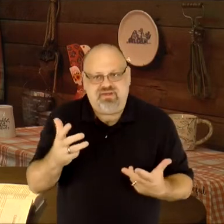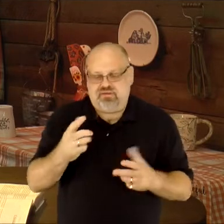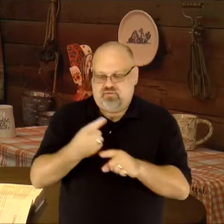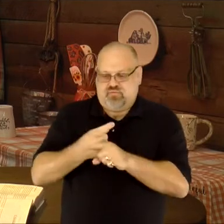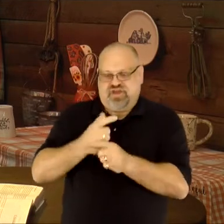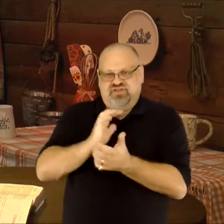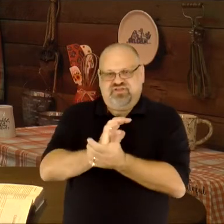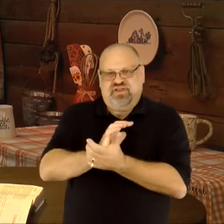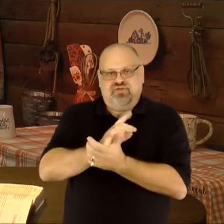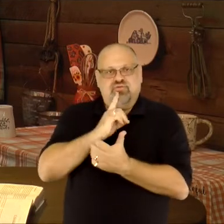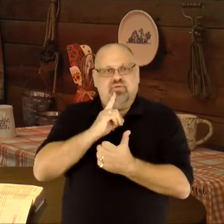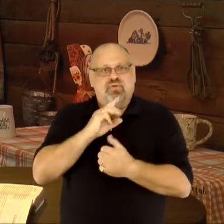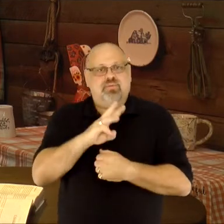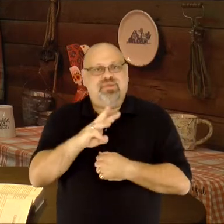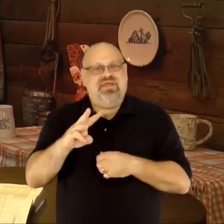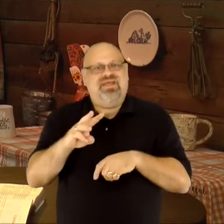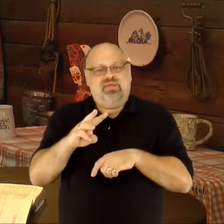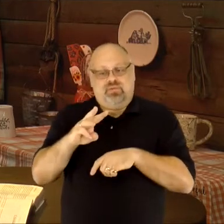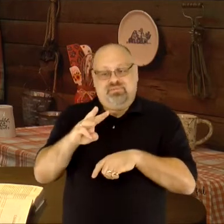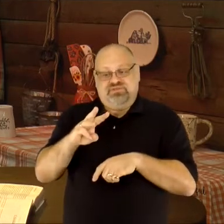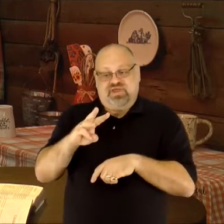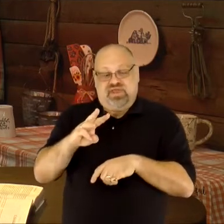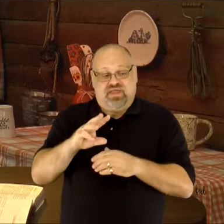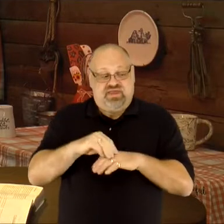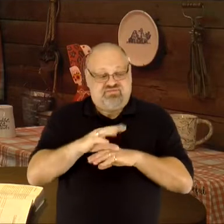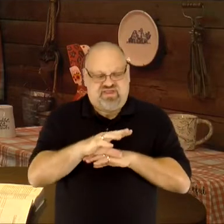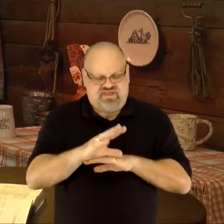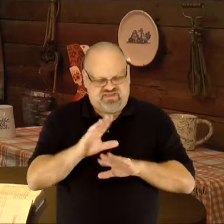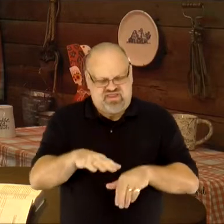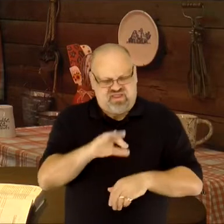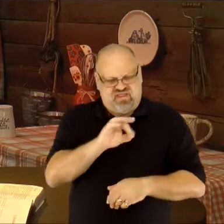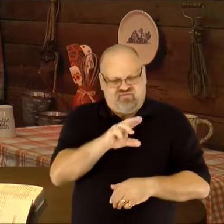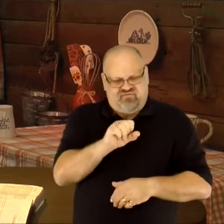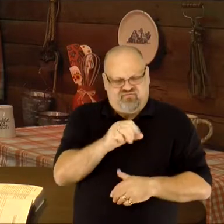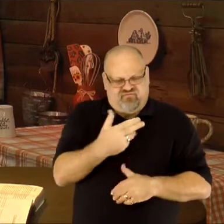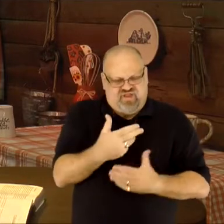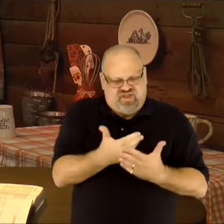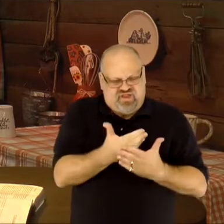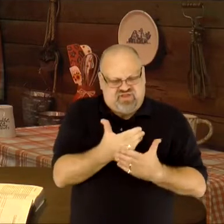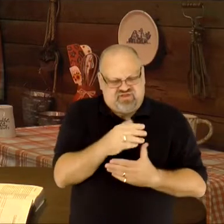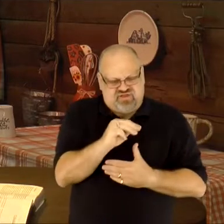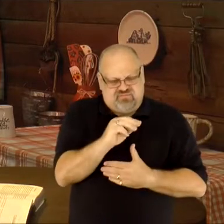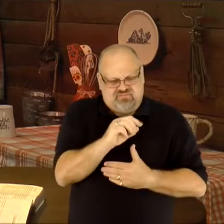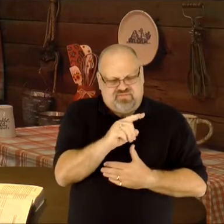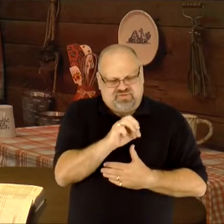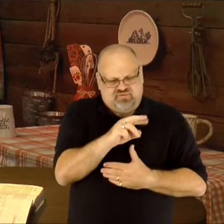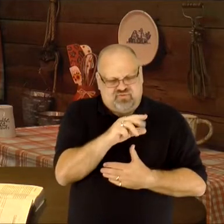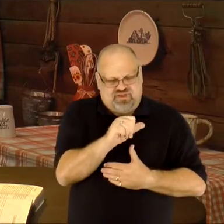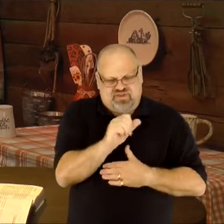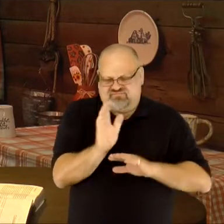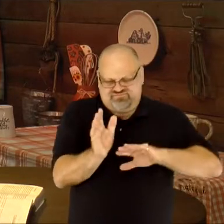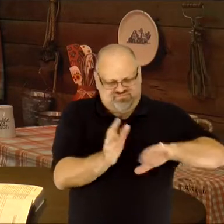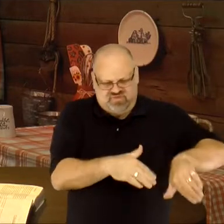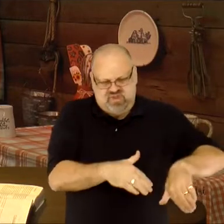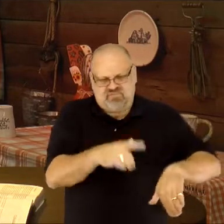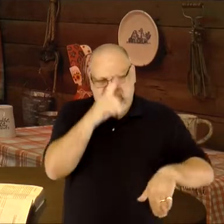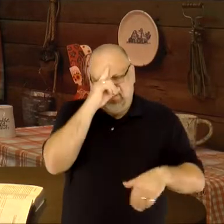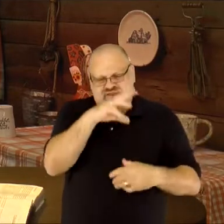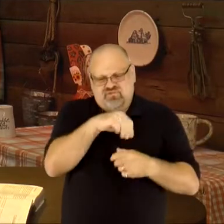is the right cheese. In fact, the website advises skipping fresh mozzarella, because it contains lots